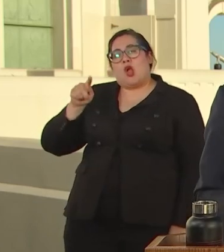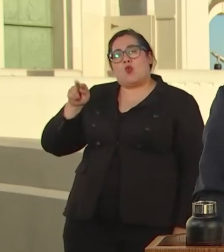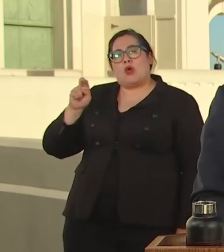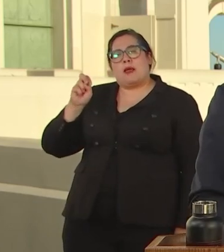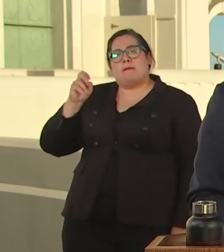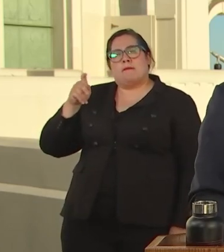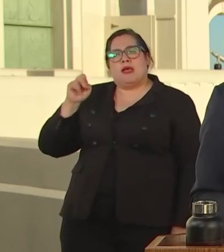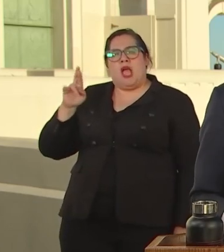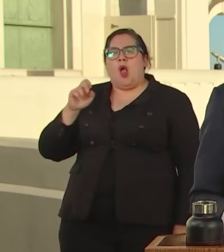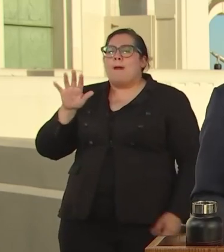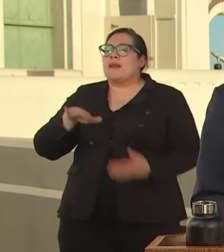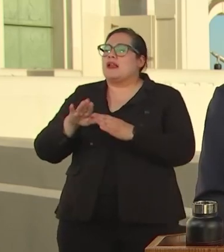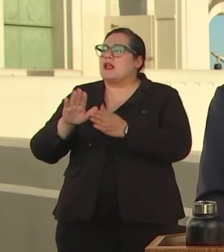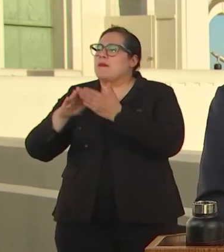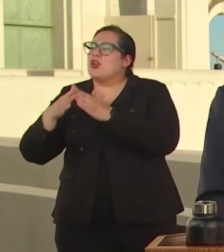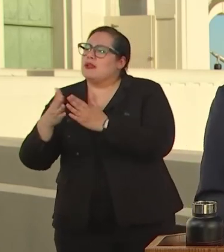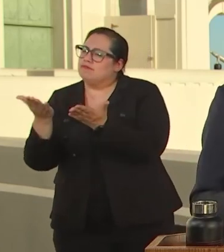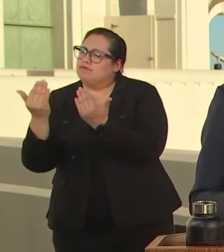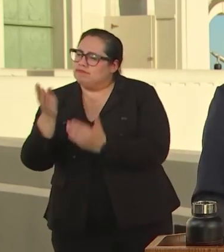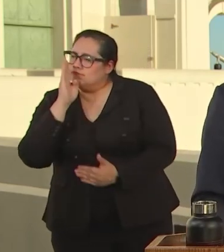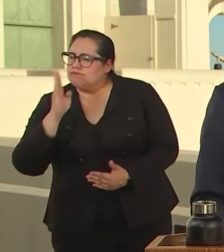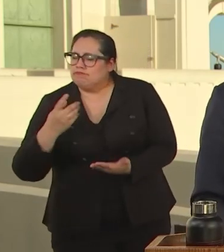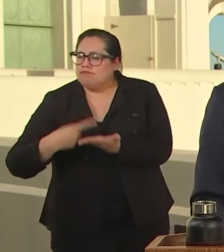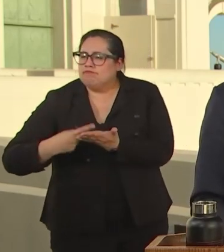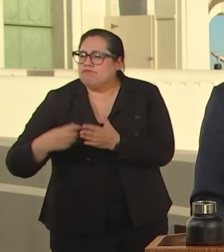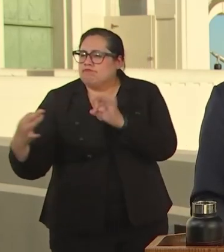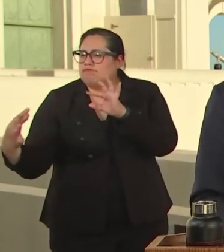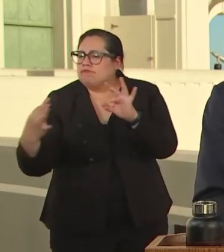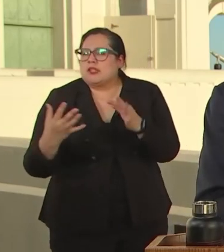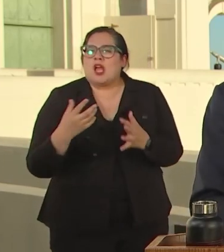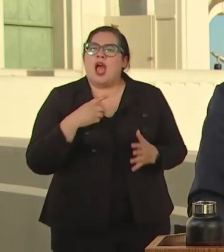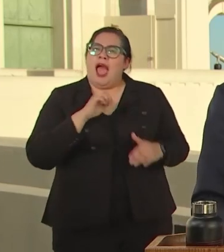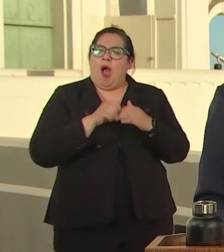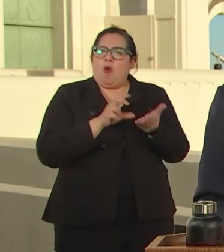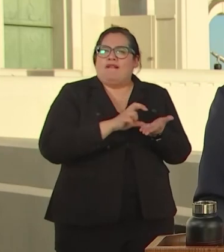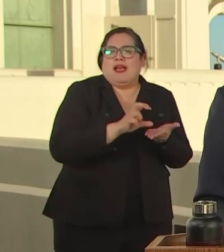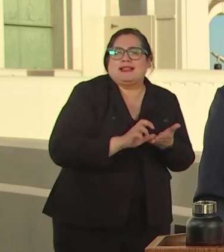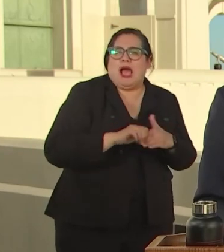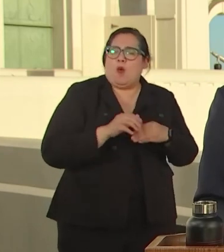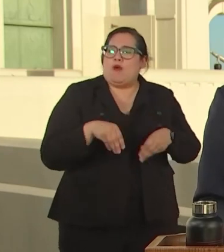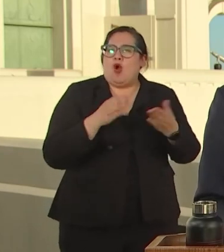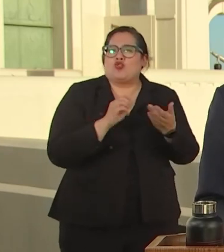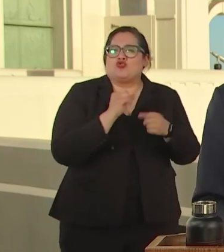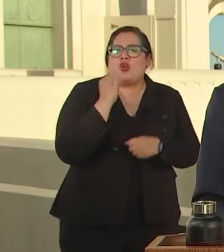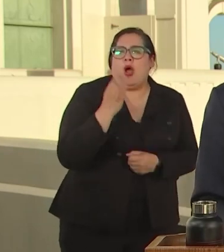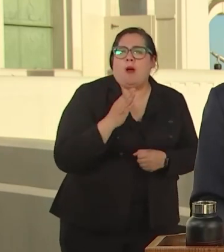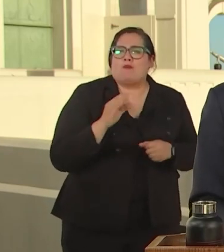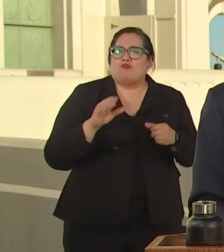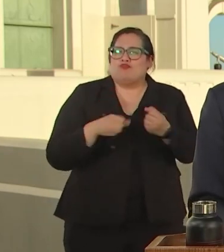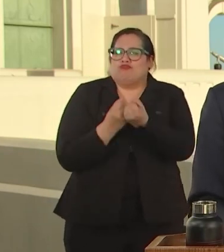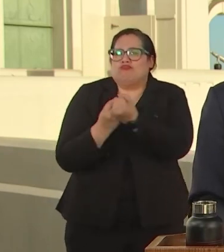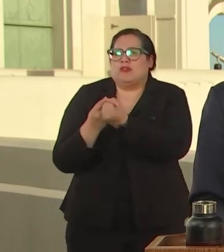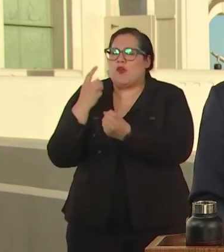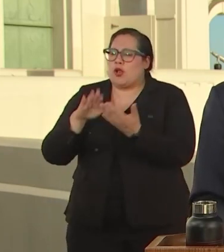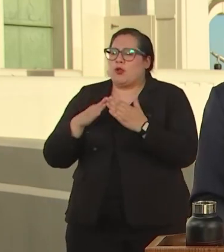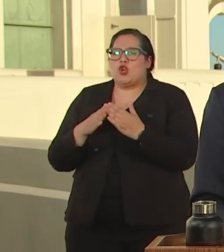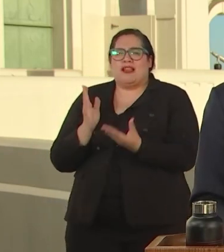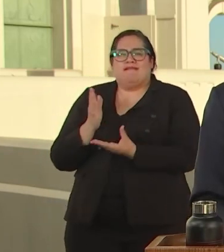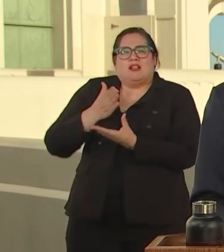ROOTS INVEST TOMENT SUPPORT JOB ROUTE AND BACKING FOR COMMUNITY INTERVENTION, RACIAL HEALING JUSTICE AND RECONCILIATION.